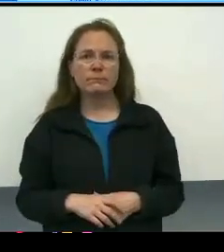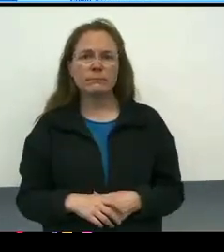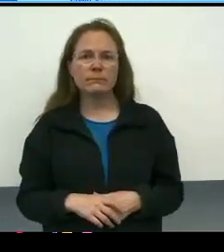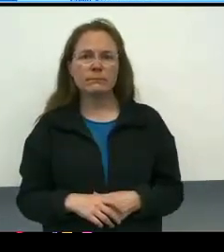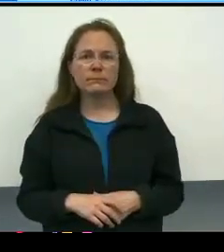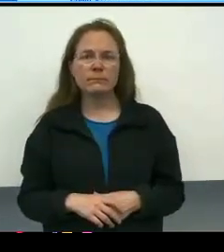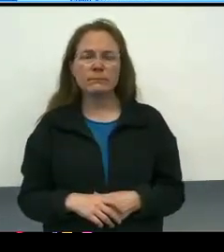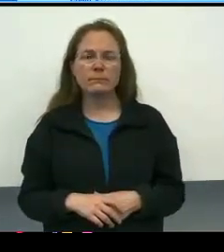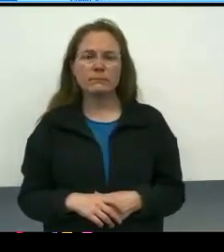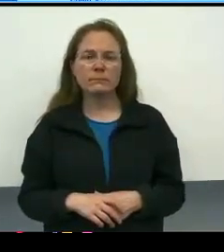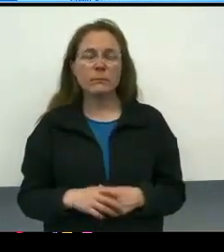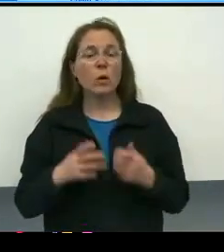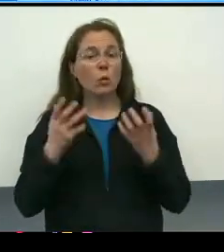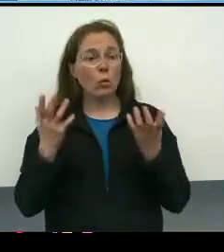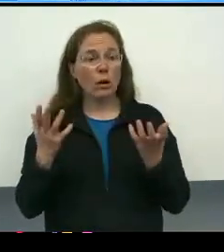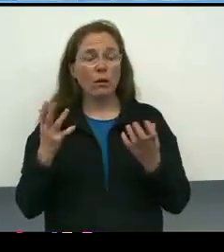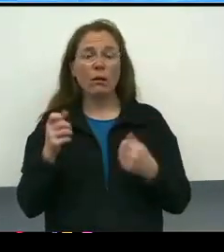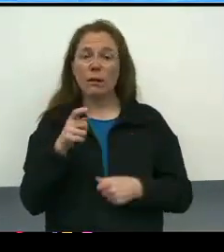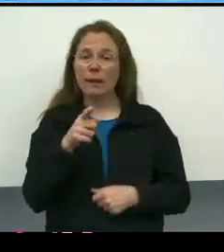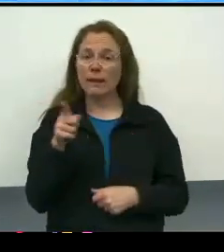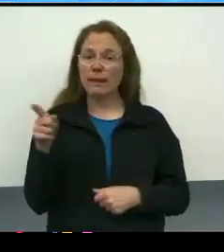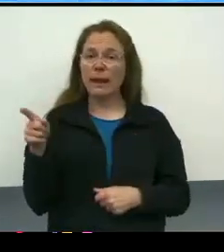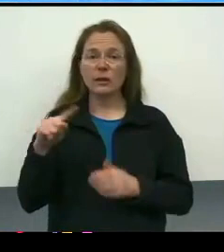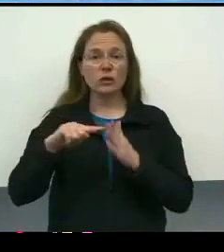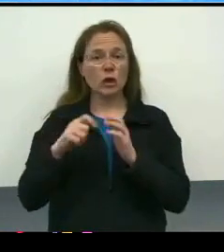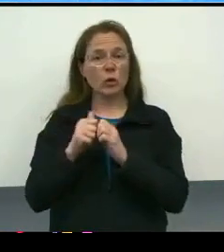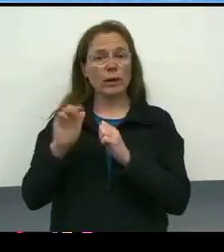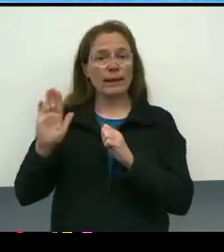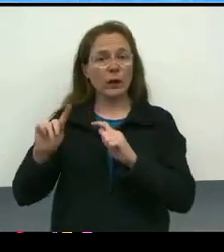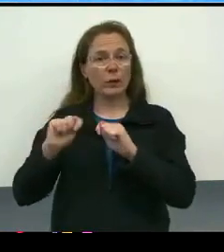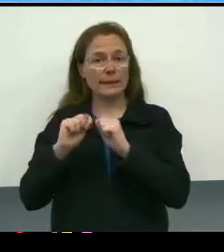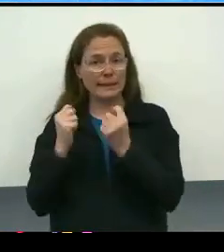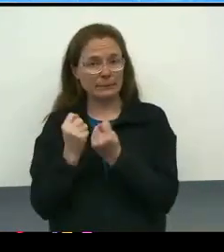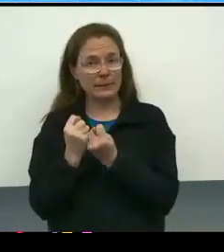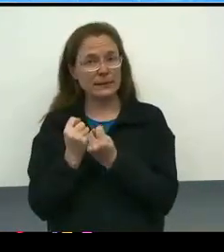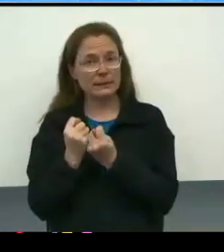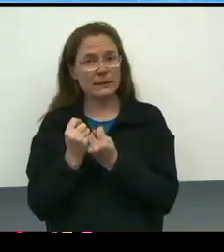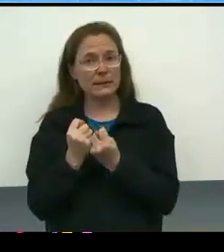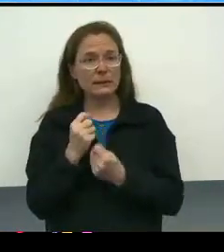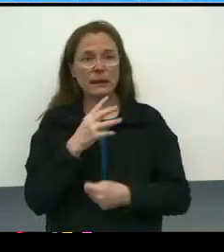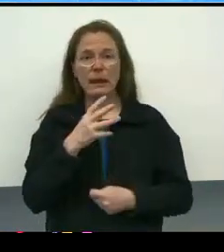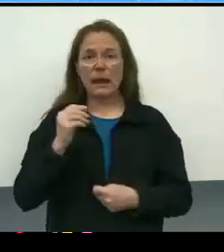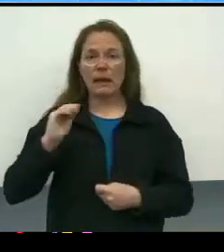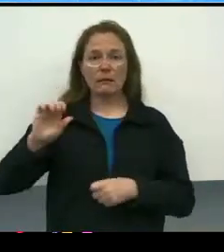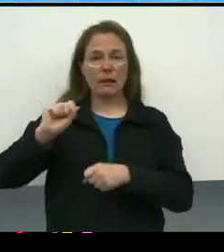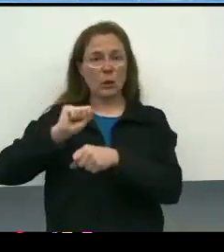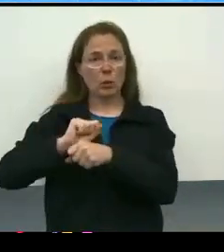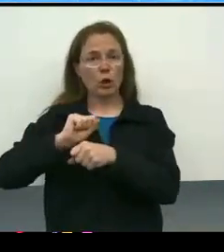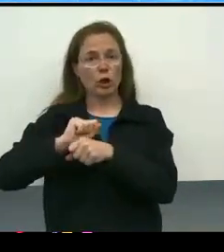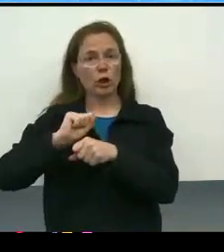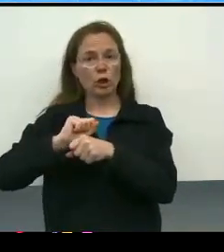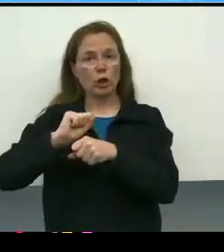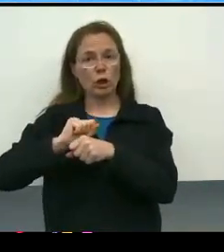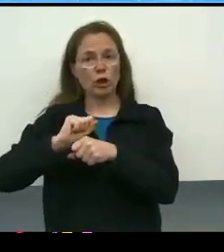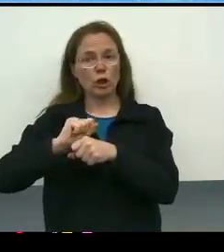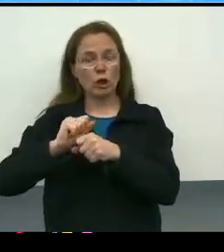Well, they start with their teams and the work that has, actually, much of the work